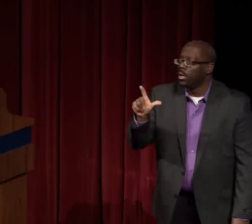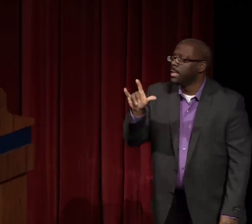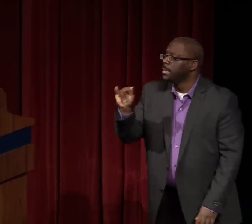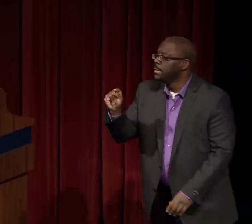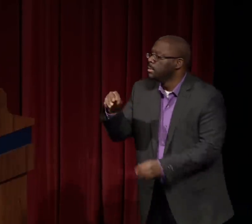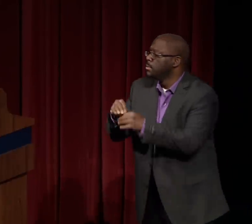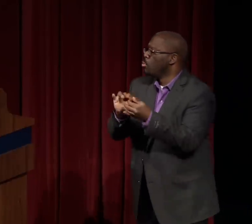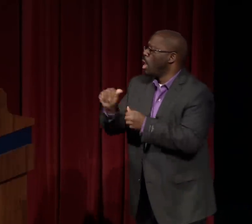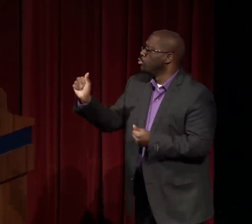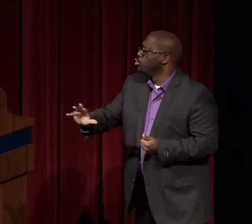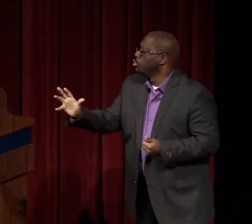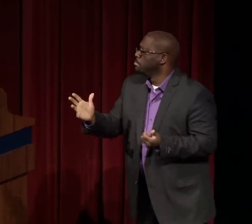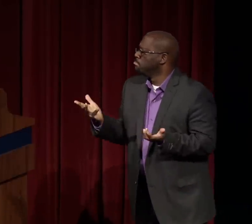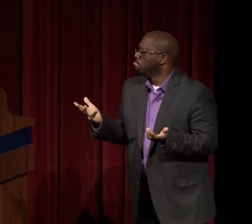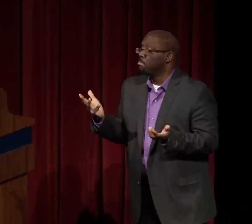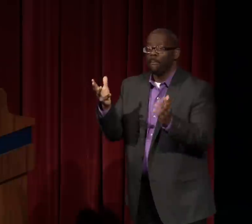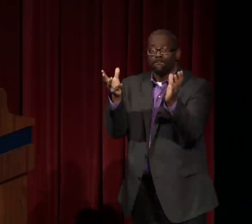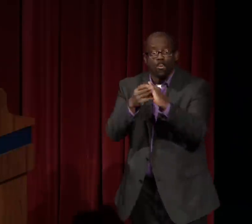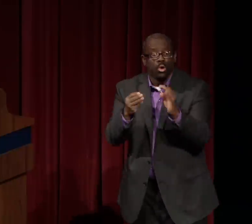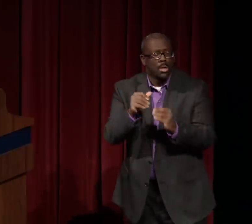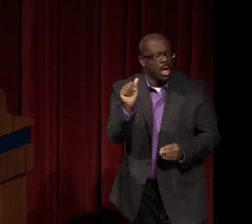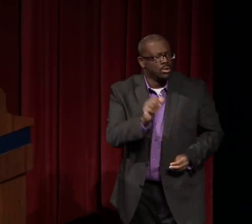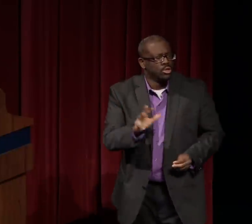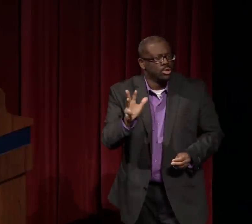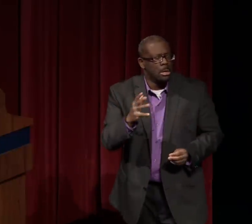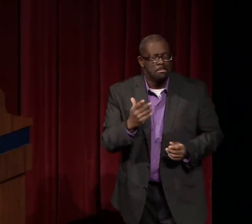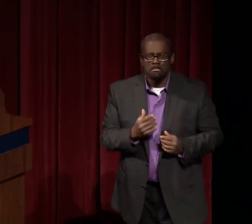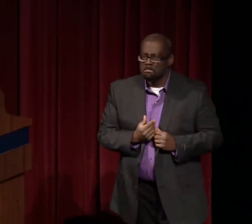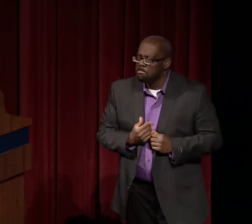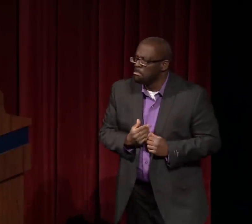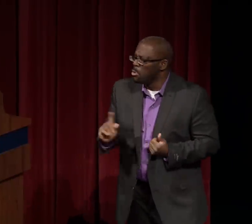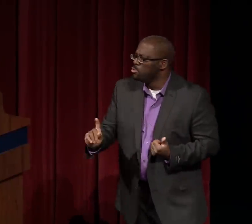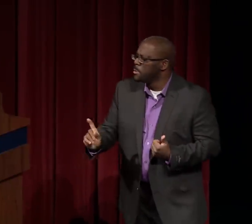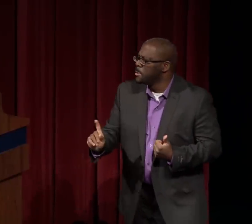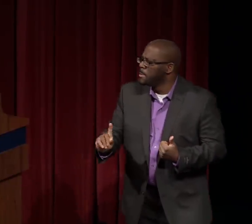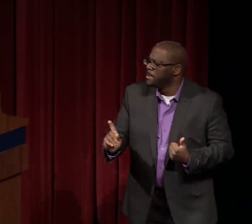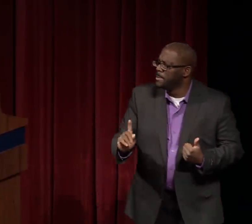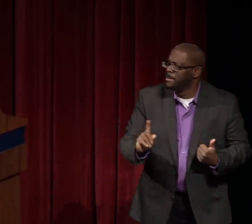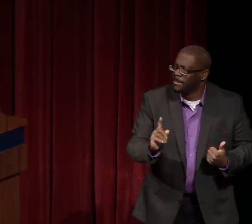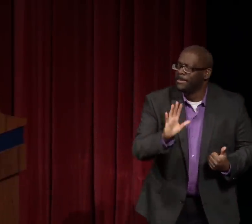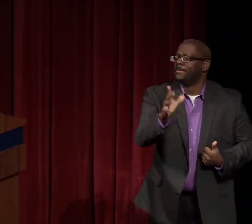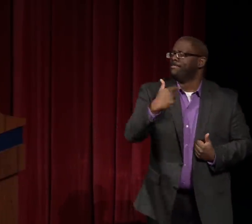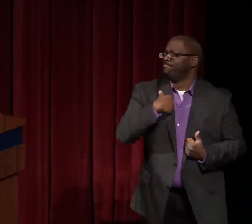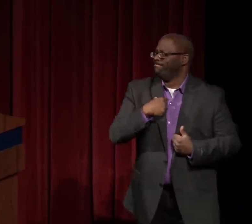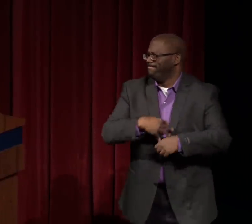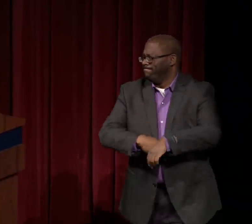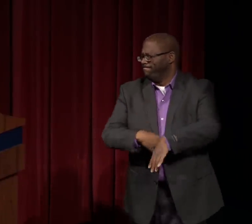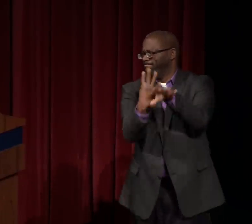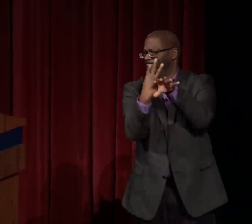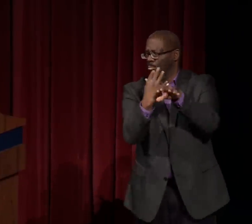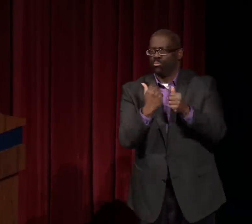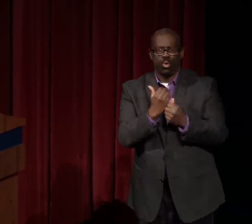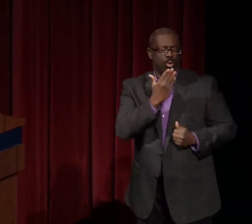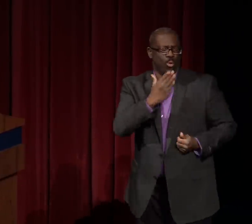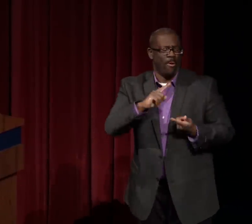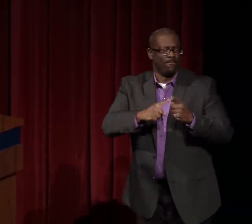the rainbow of our diversity and I was unable to find any deaf Asian faces.